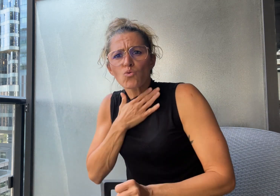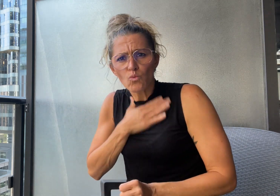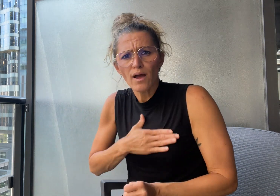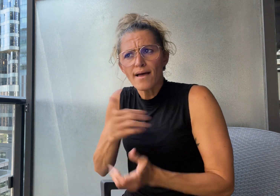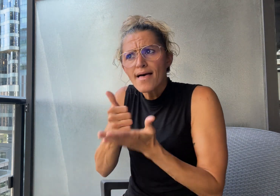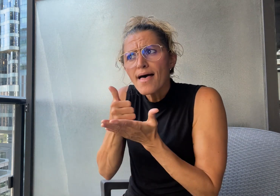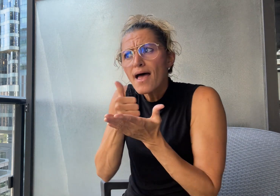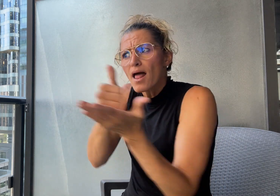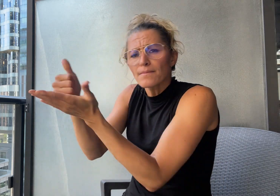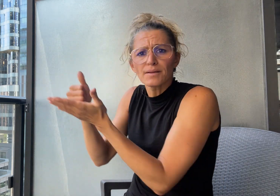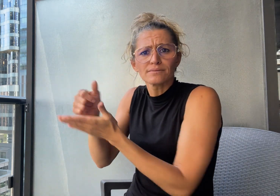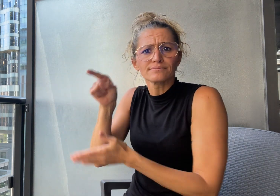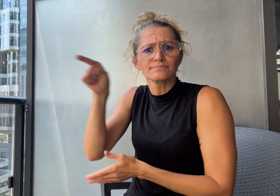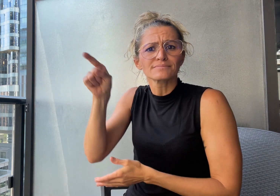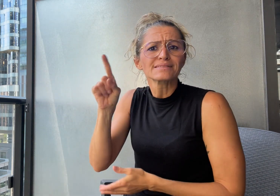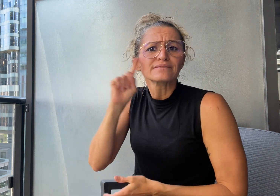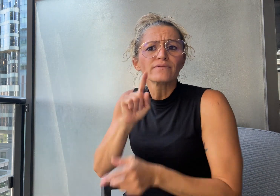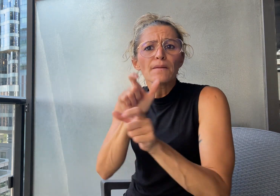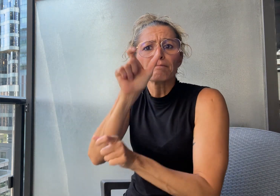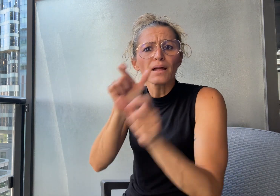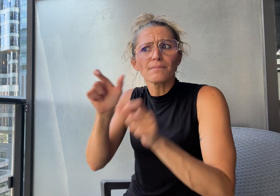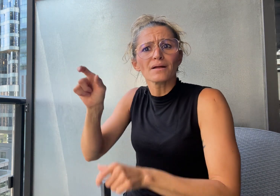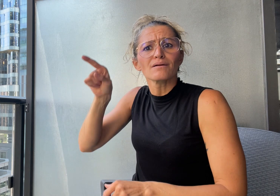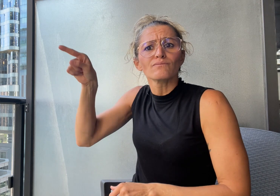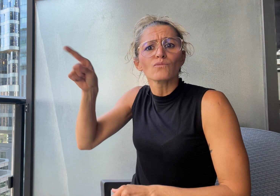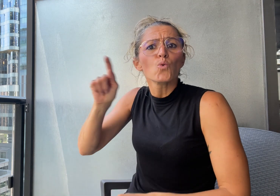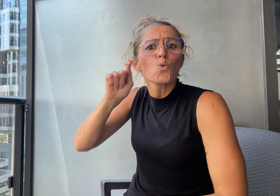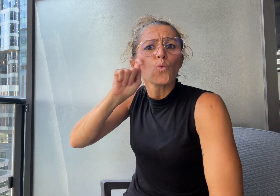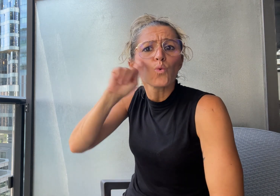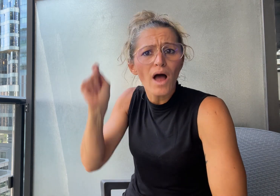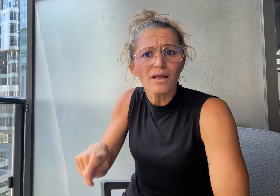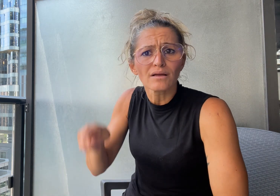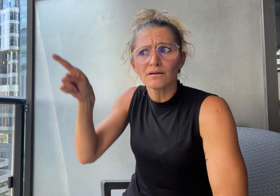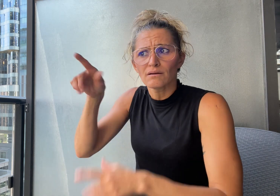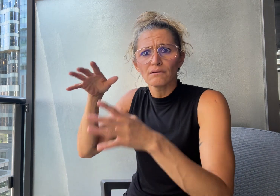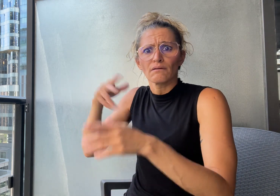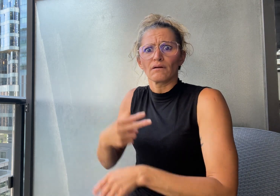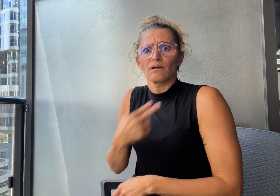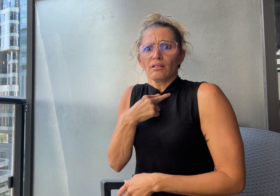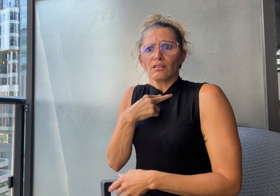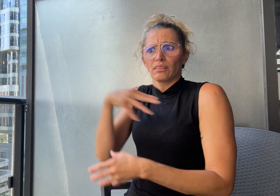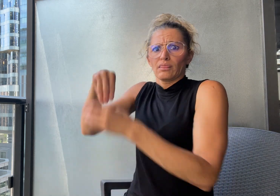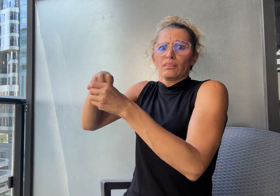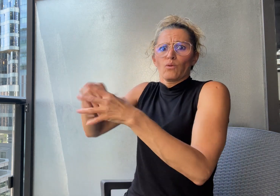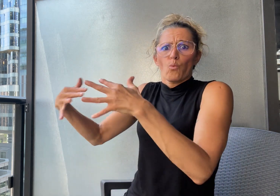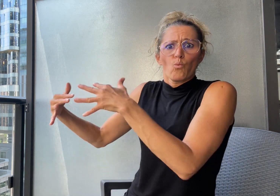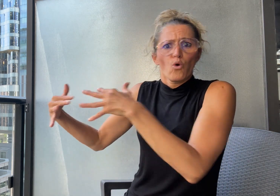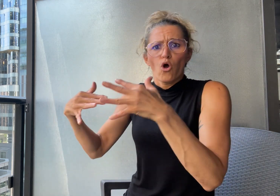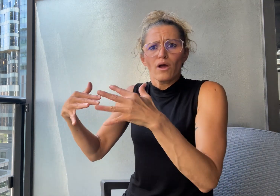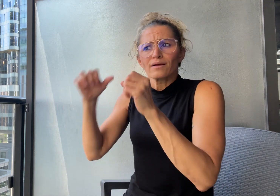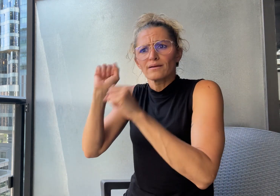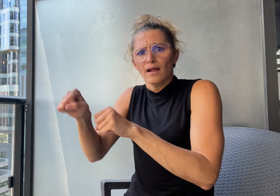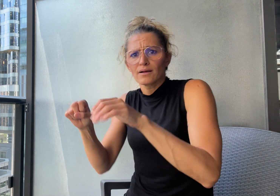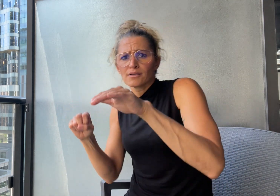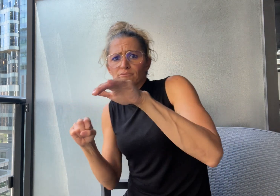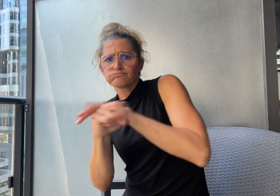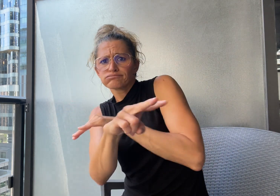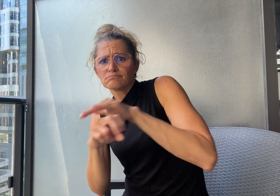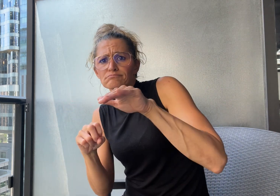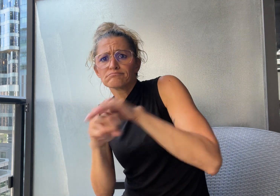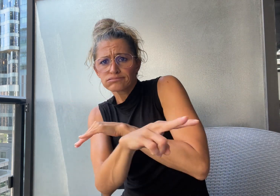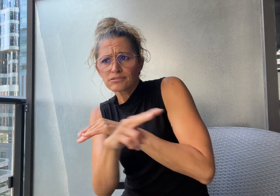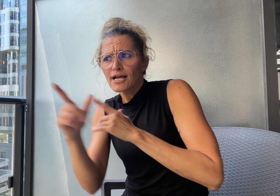to help Deaf people escape from the Ukrainian war